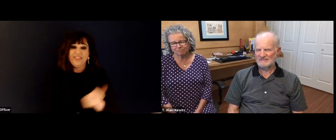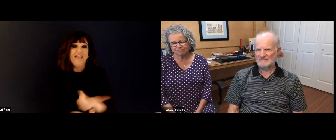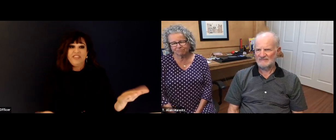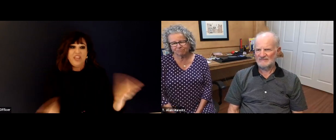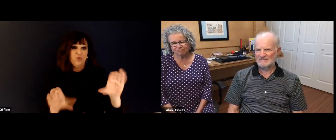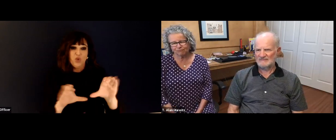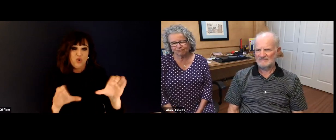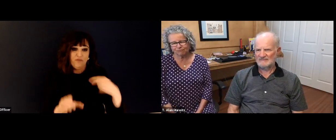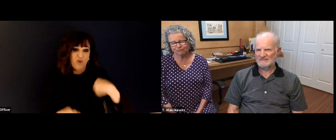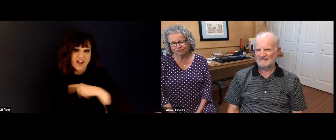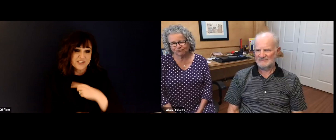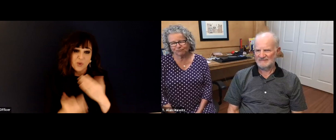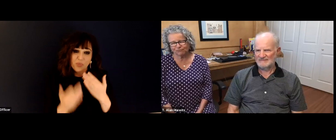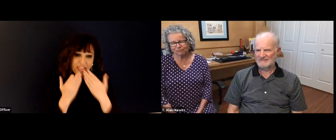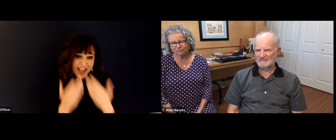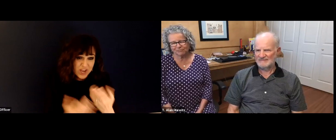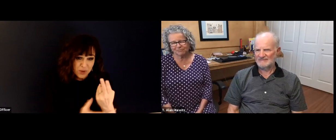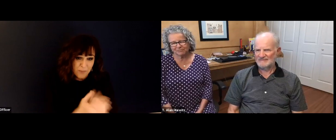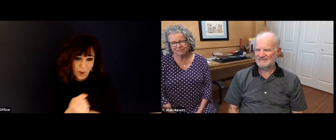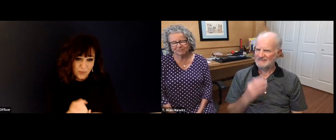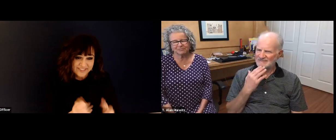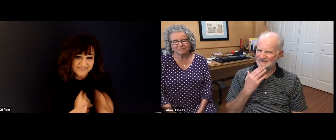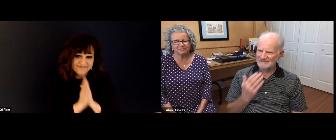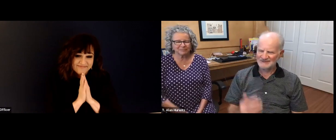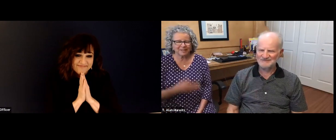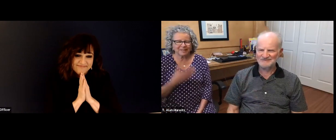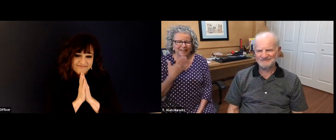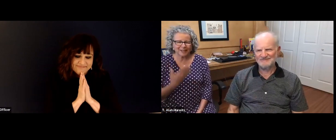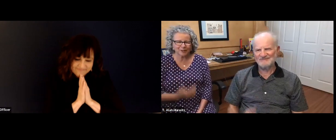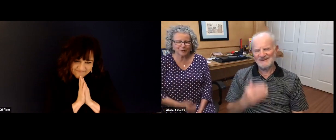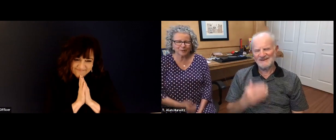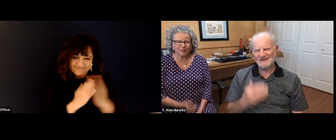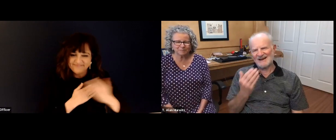have impacted so many of us, all of us. And so we really